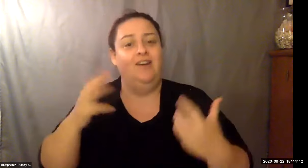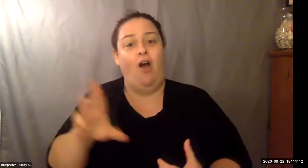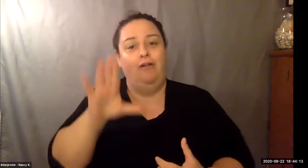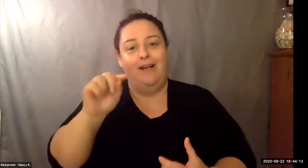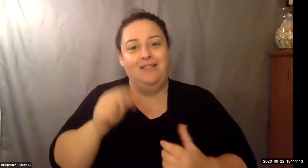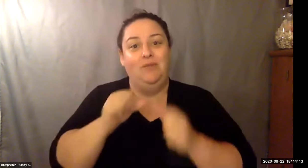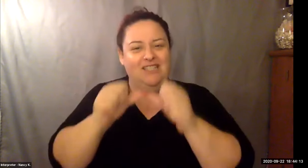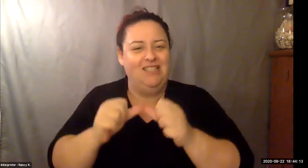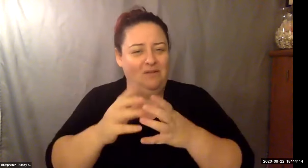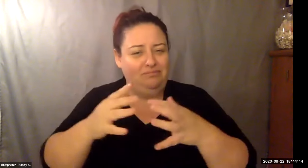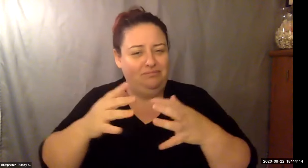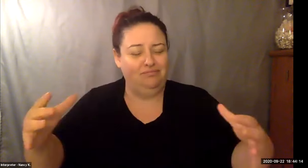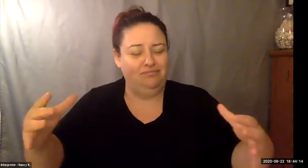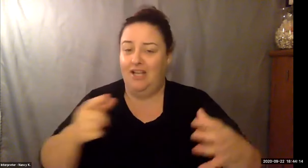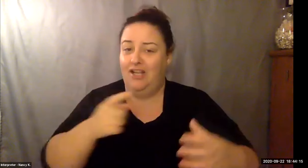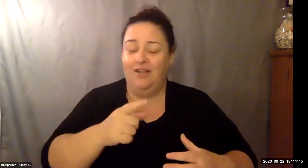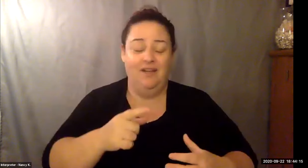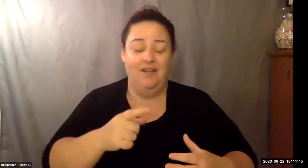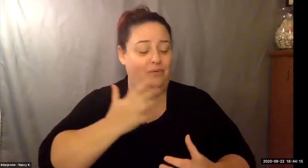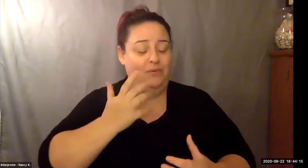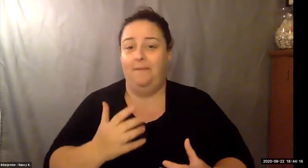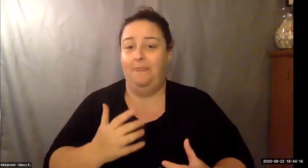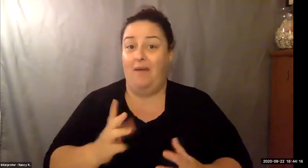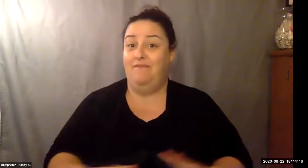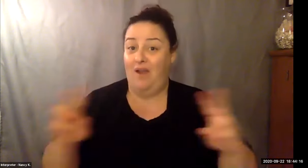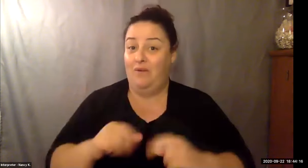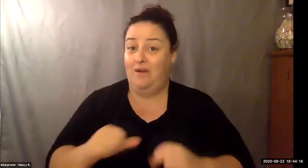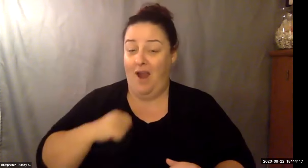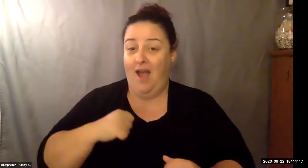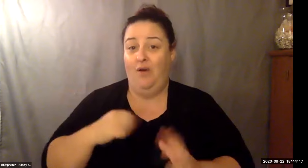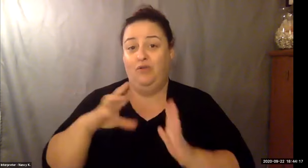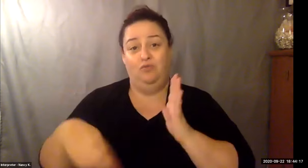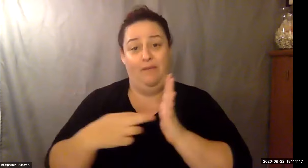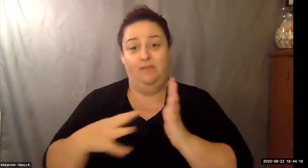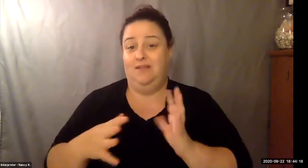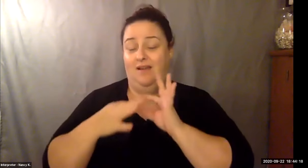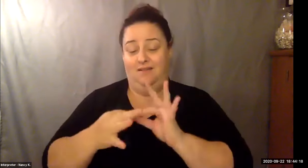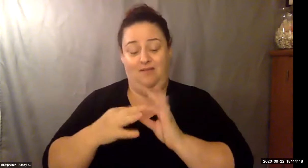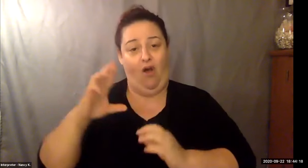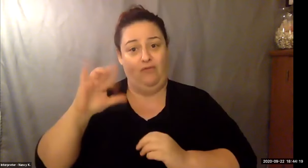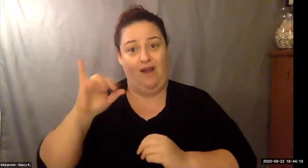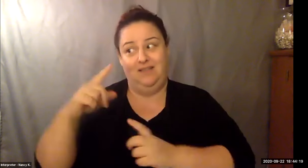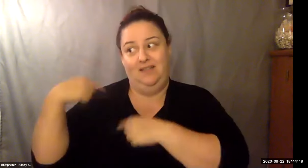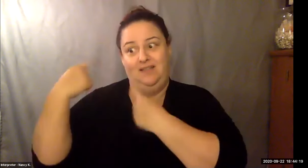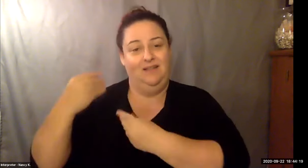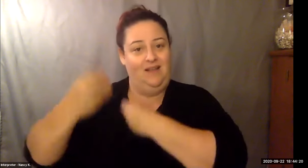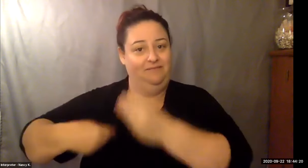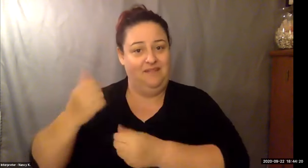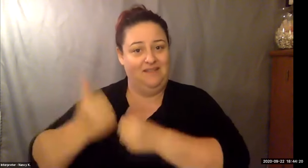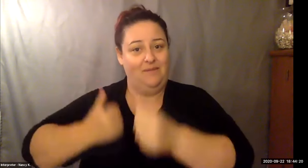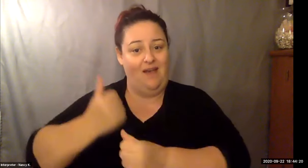Keith Wolling: Stories about what's happened in Venezuela, how long they have to stand in lines just to get water or get the toilet paper or fight for food because it's so expensive.